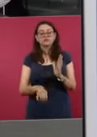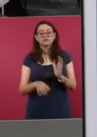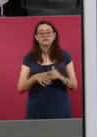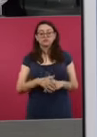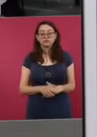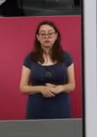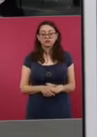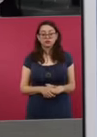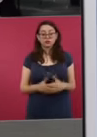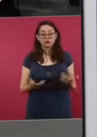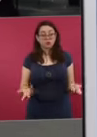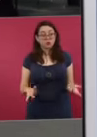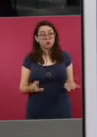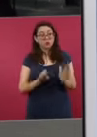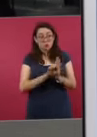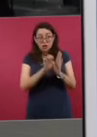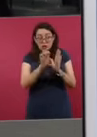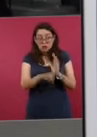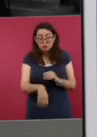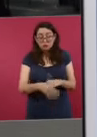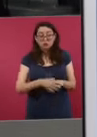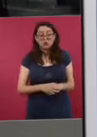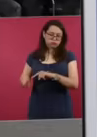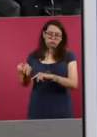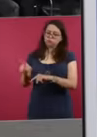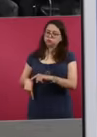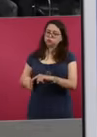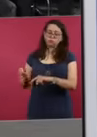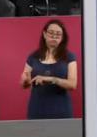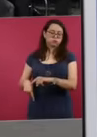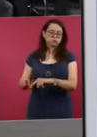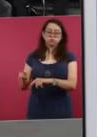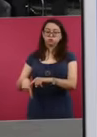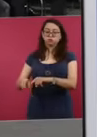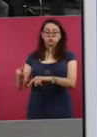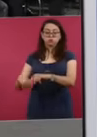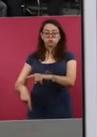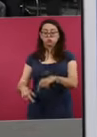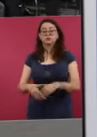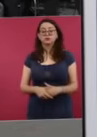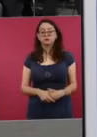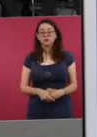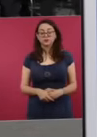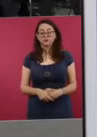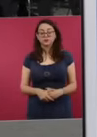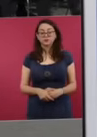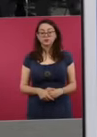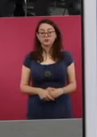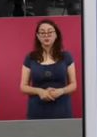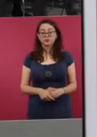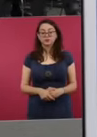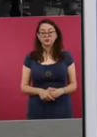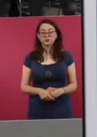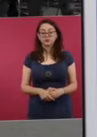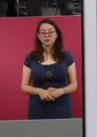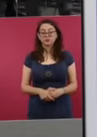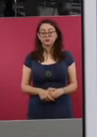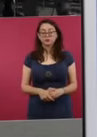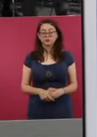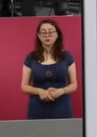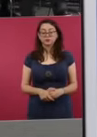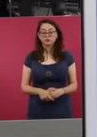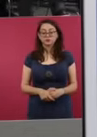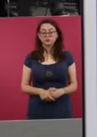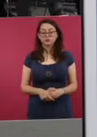Who are those who are part of the